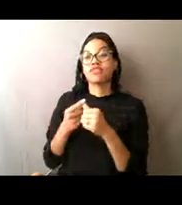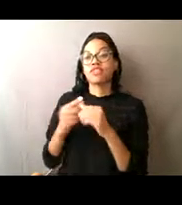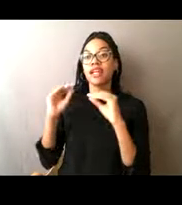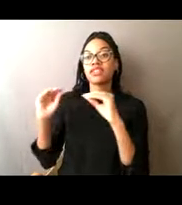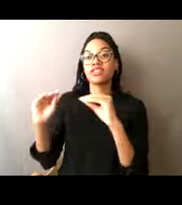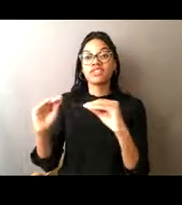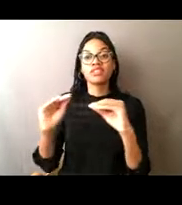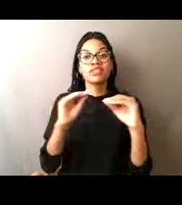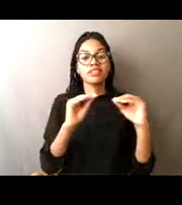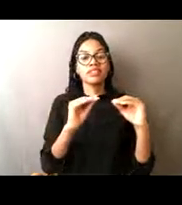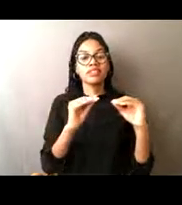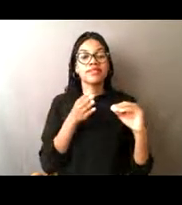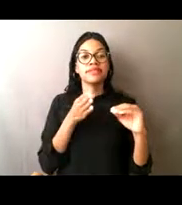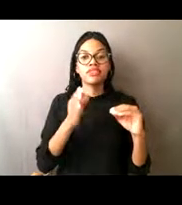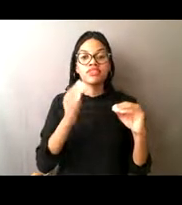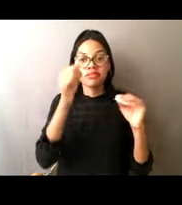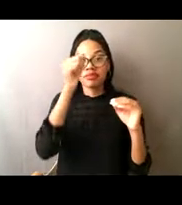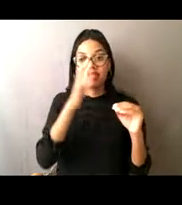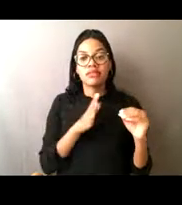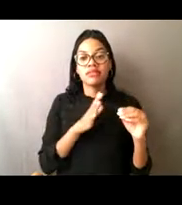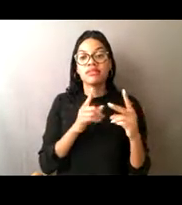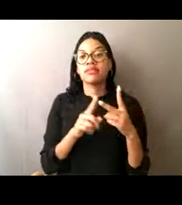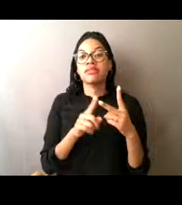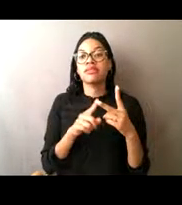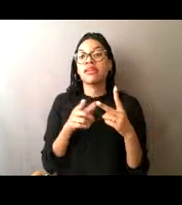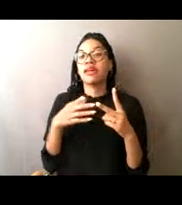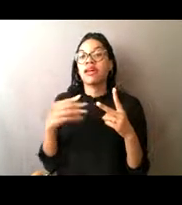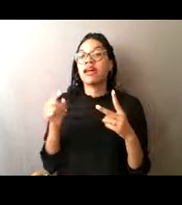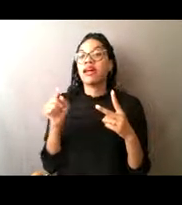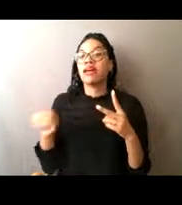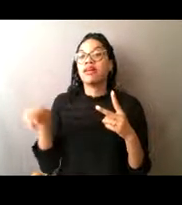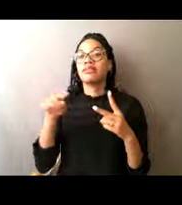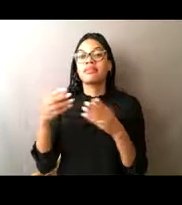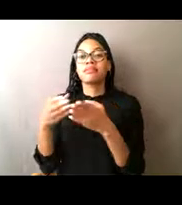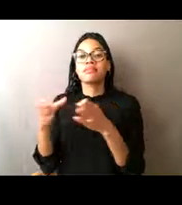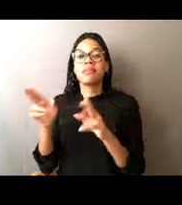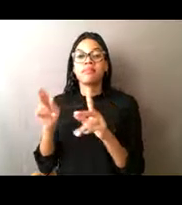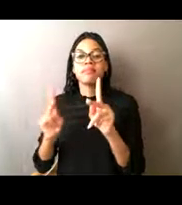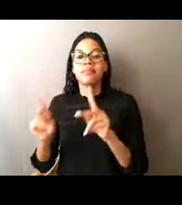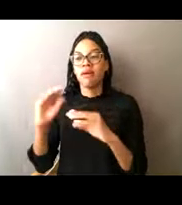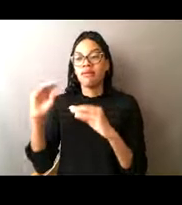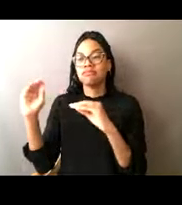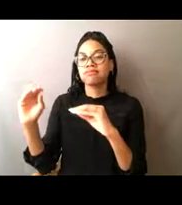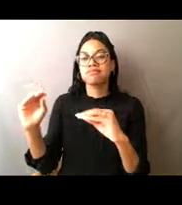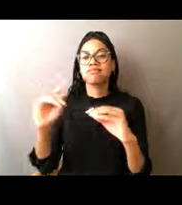into what the regulations are and how they can affect the harvest.